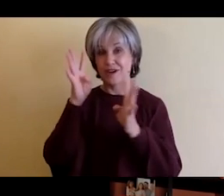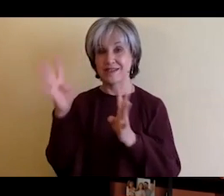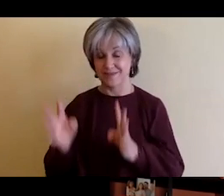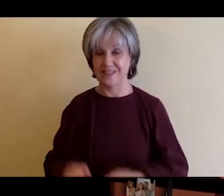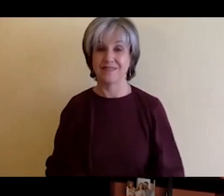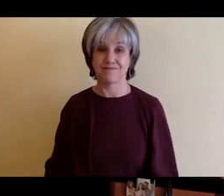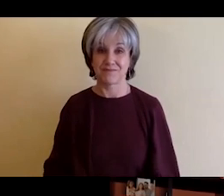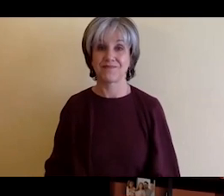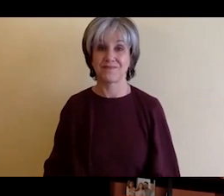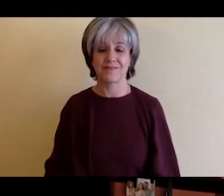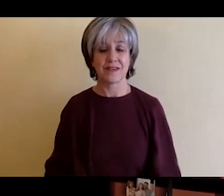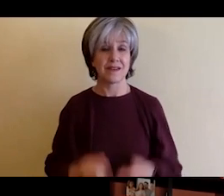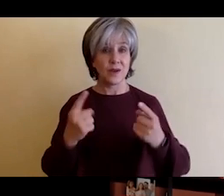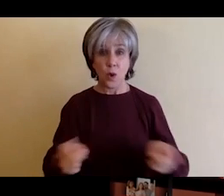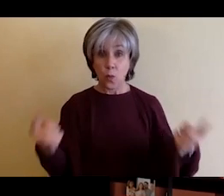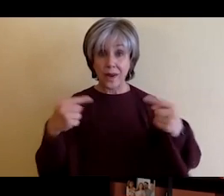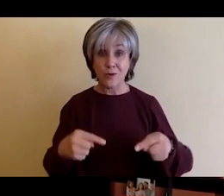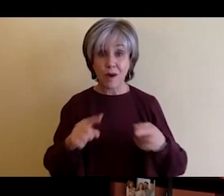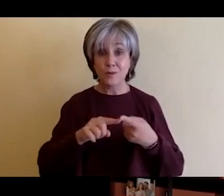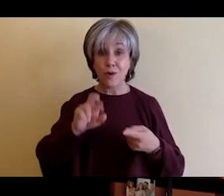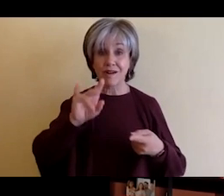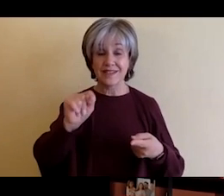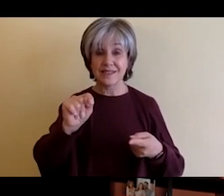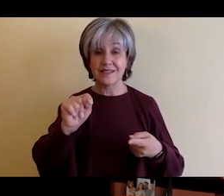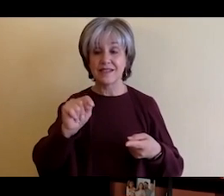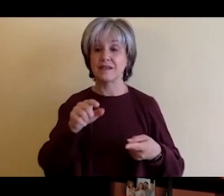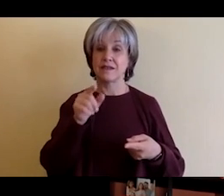latest technological you know research